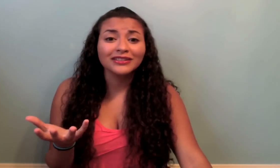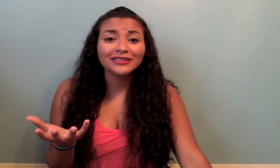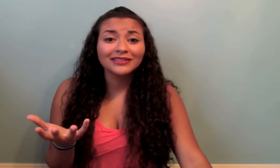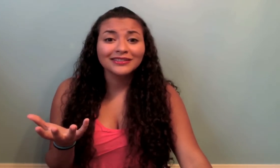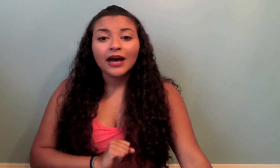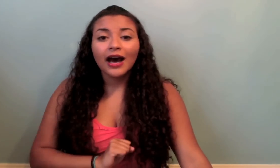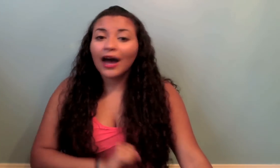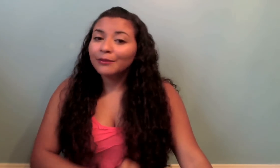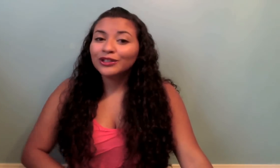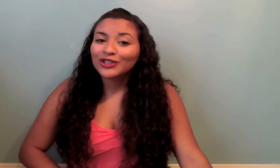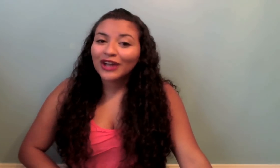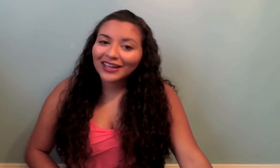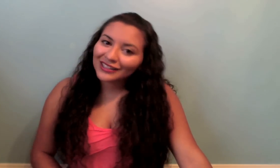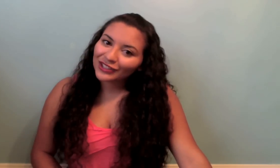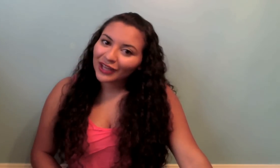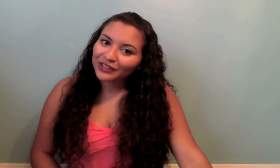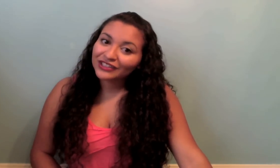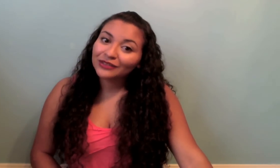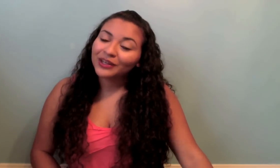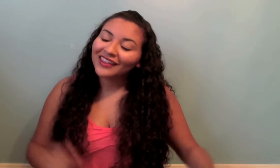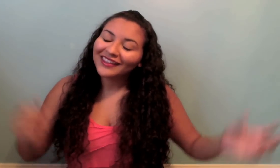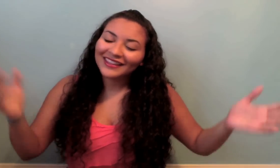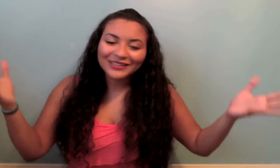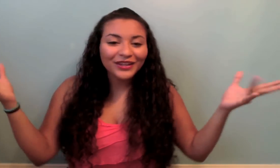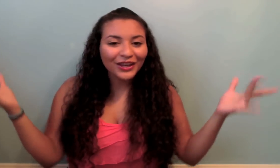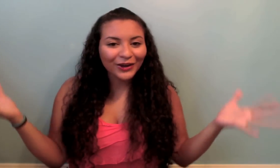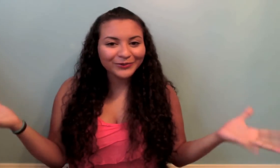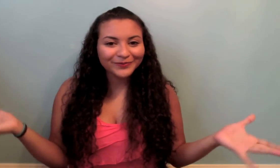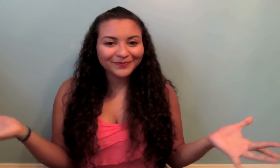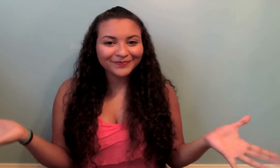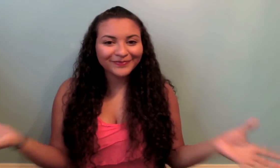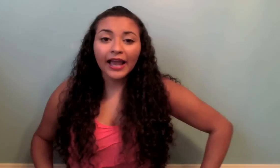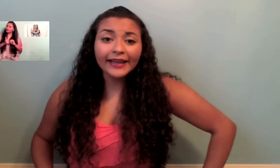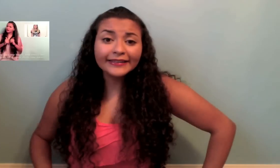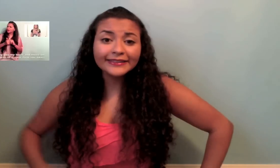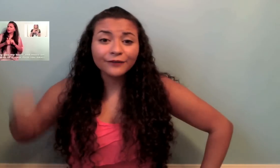I'm going to try and answer that question with this video. and if you haven't seen